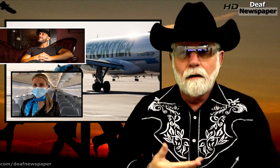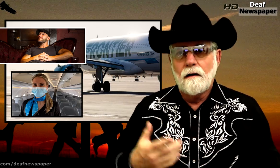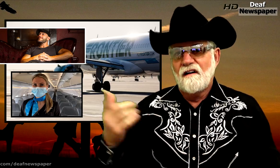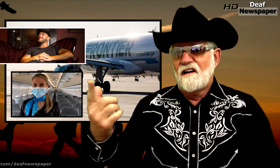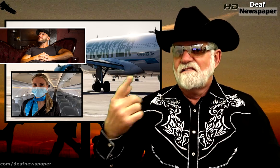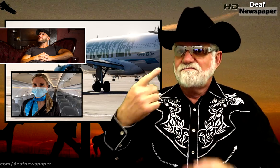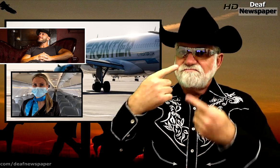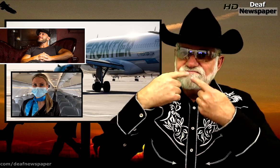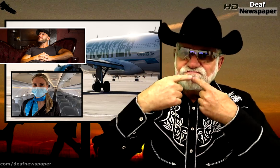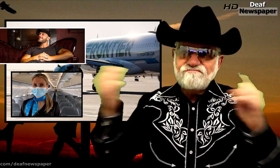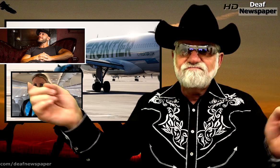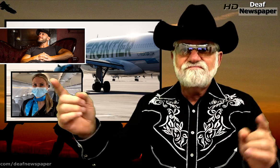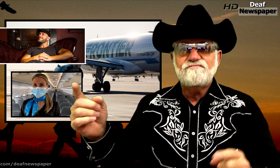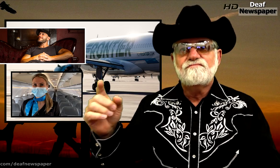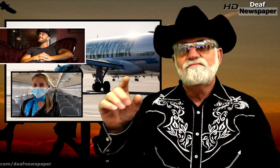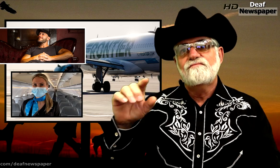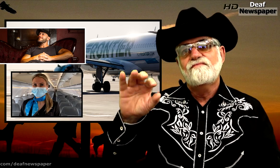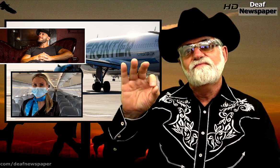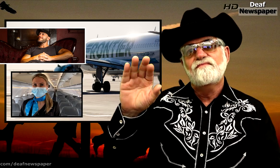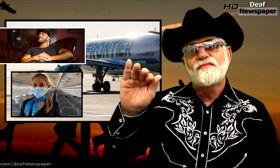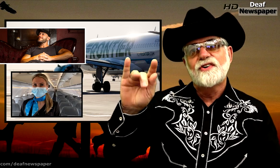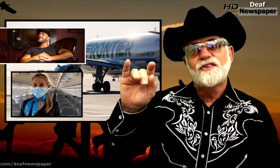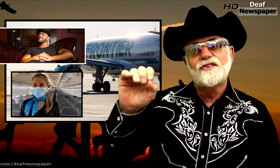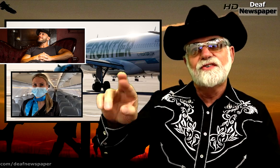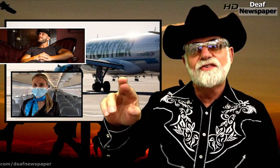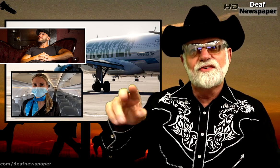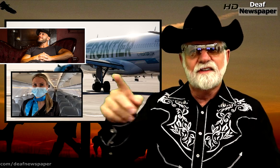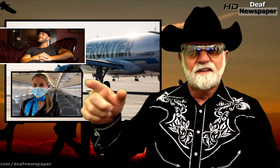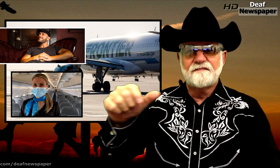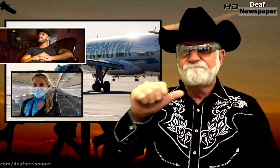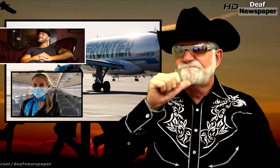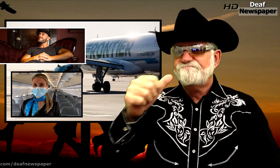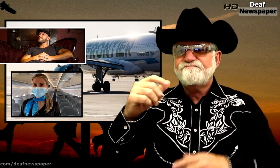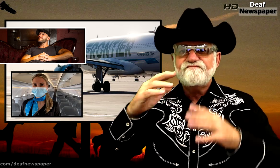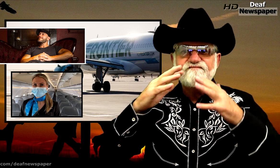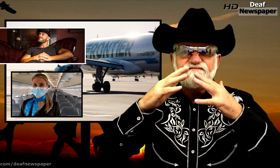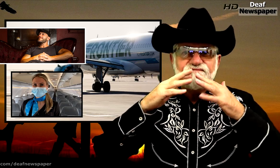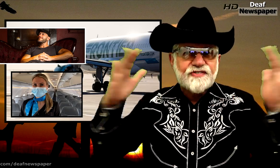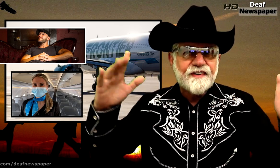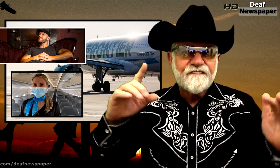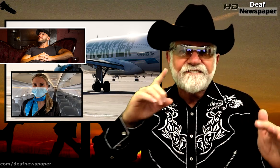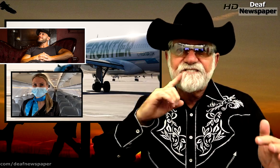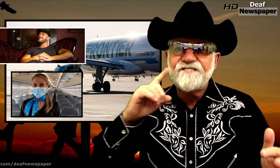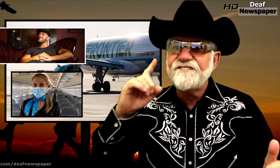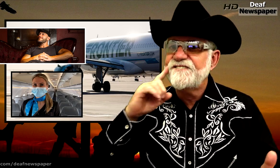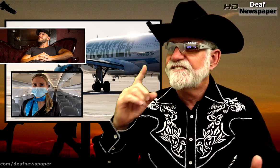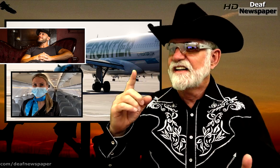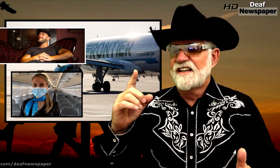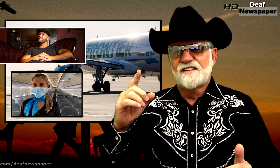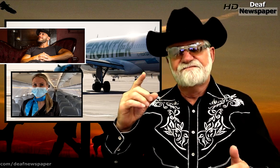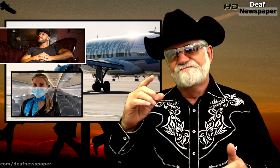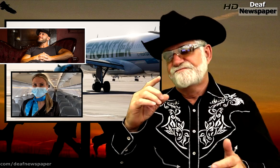and want to let you know that Frontier Airline is not friendly to the deaf!